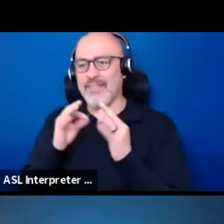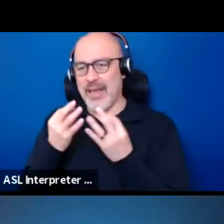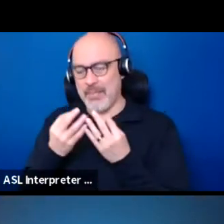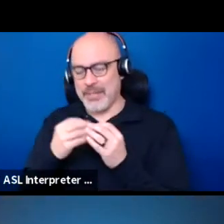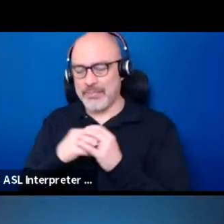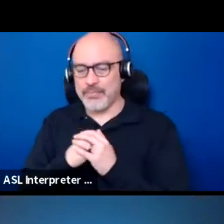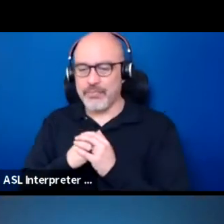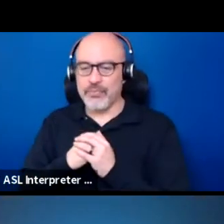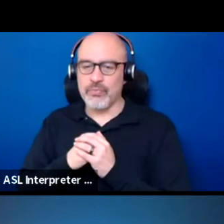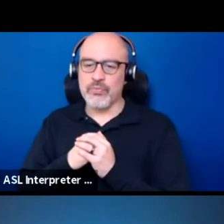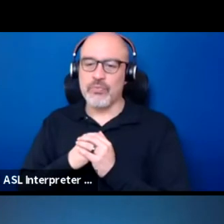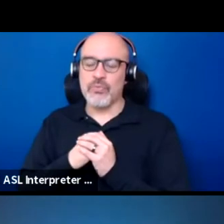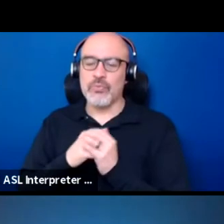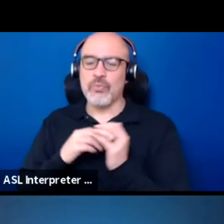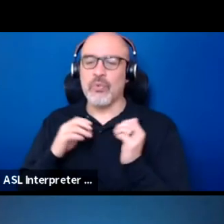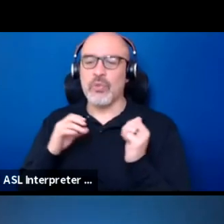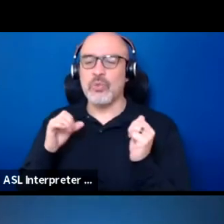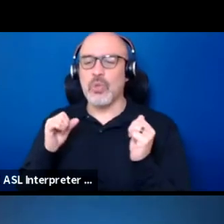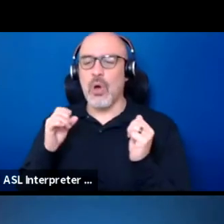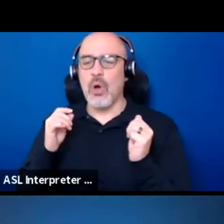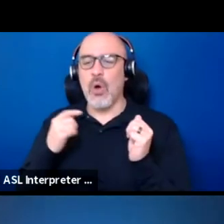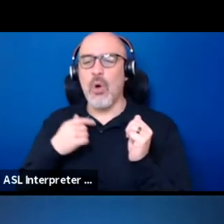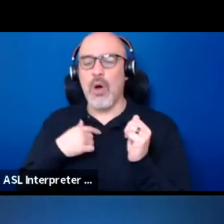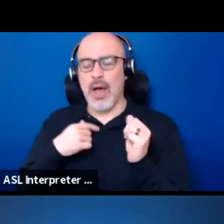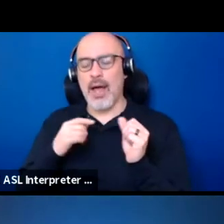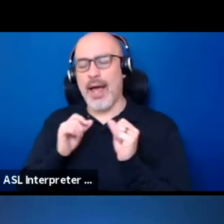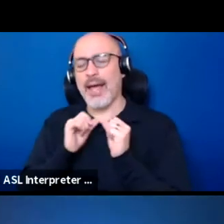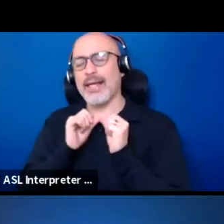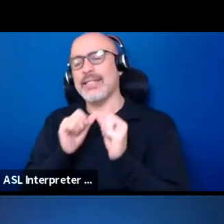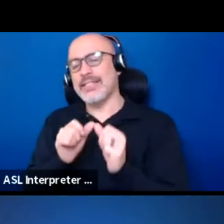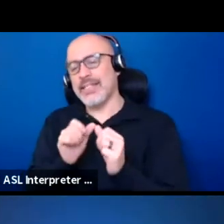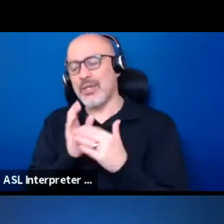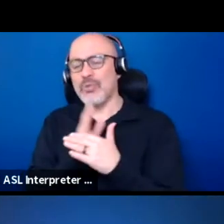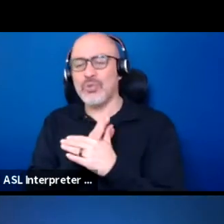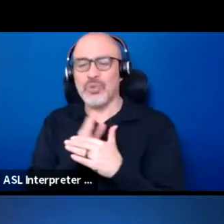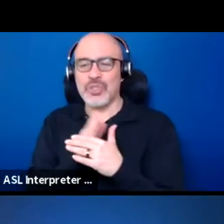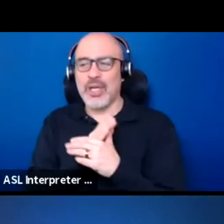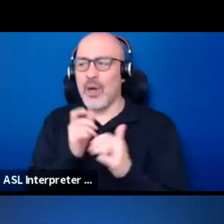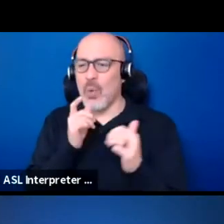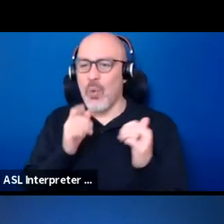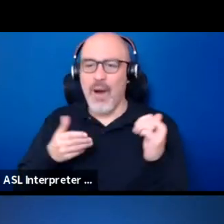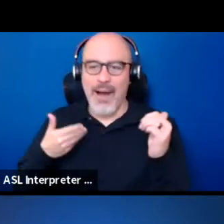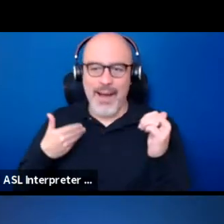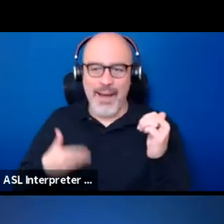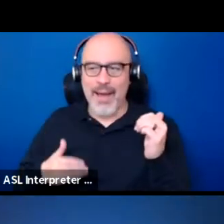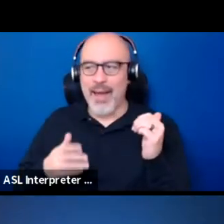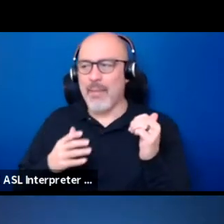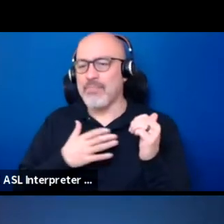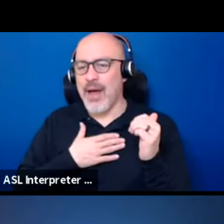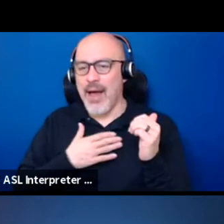And so, you know, I continue to share who I am and my knowledge and my stories.